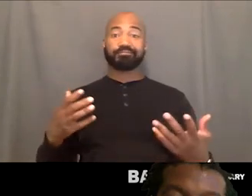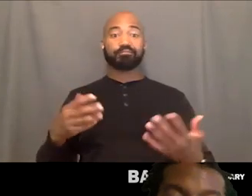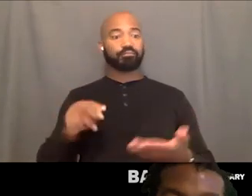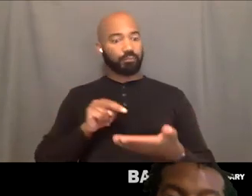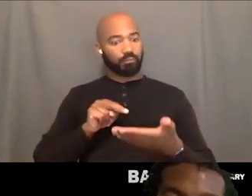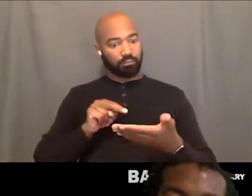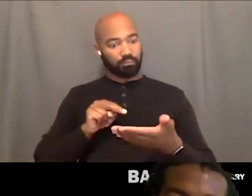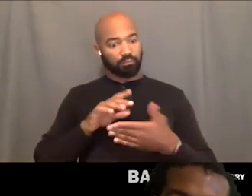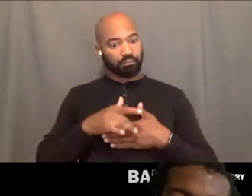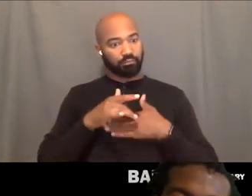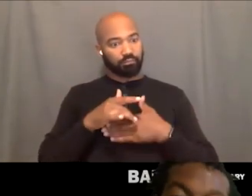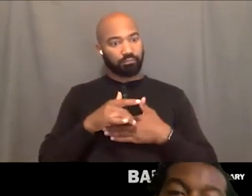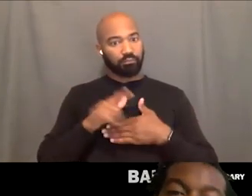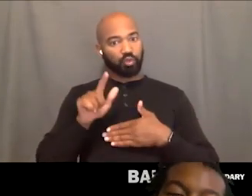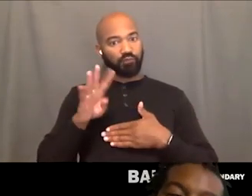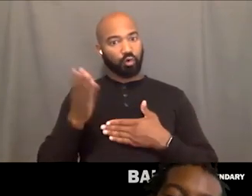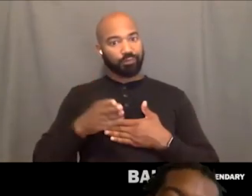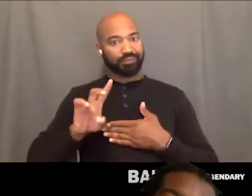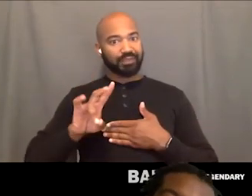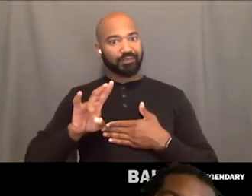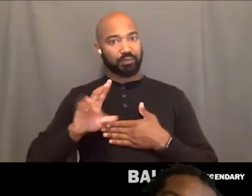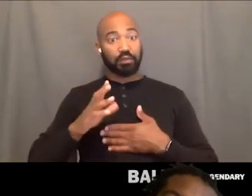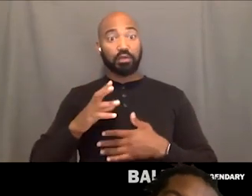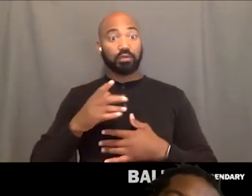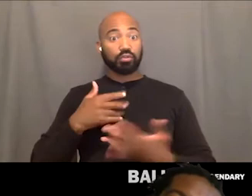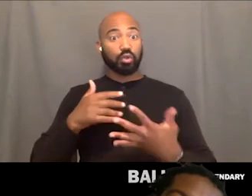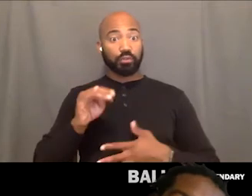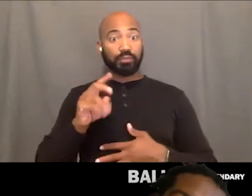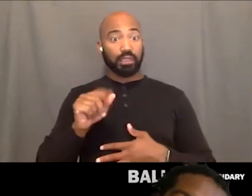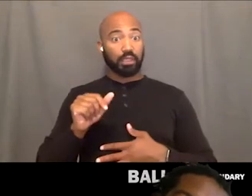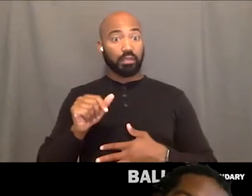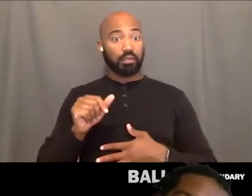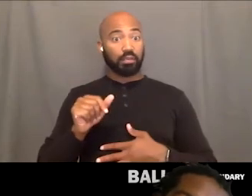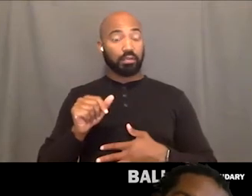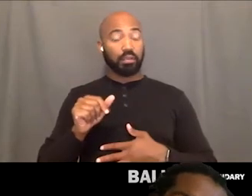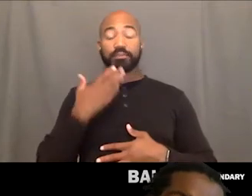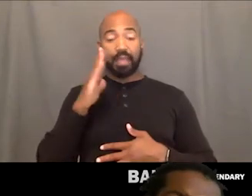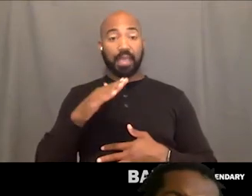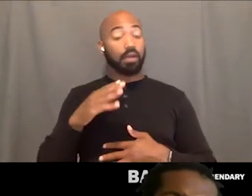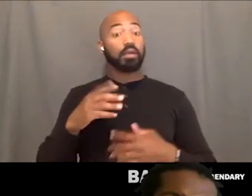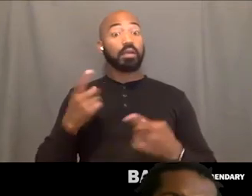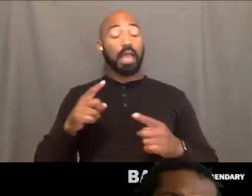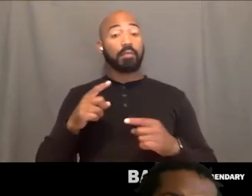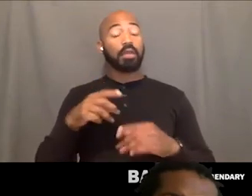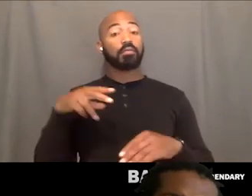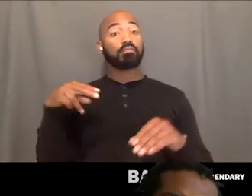Its bad. Like my social media is bad. I don't go to sleep til like 4 o'clock in the morning cause I'm on social media. - Ooh. TikTok is,